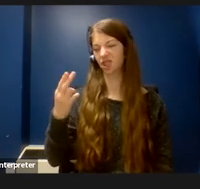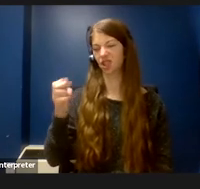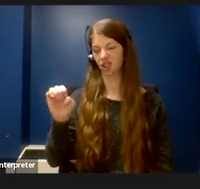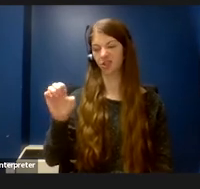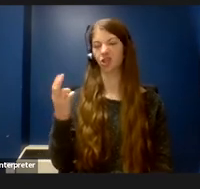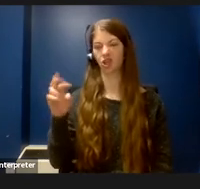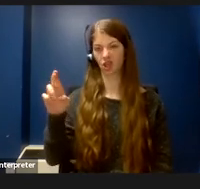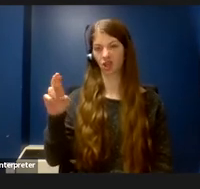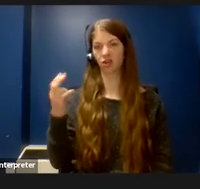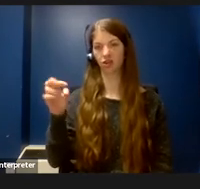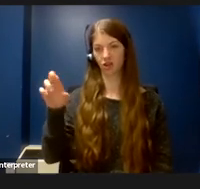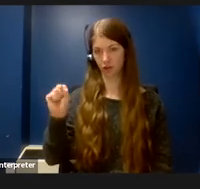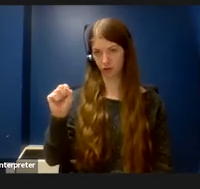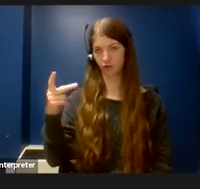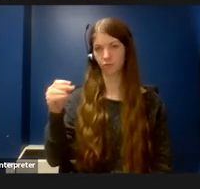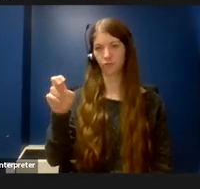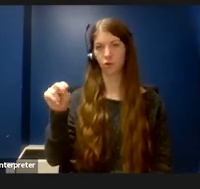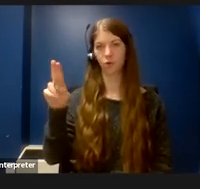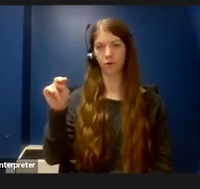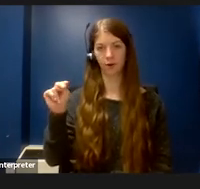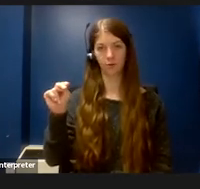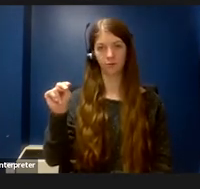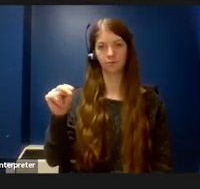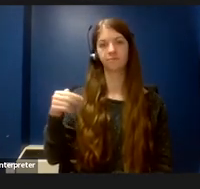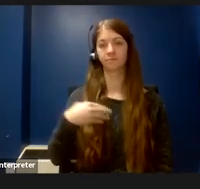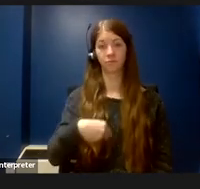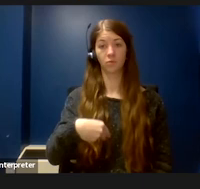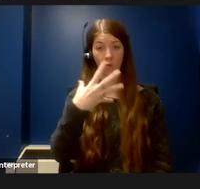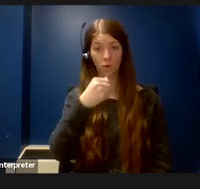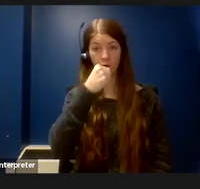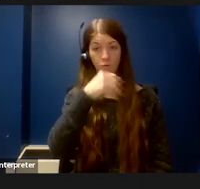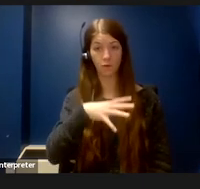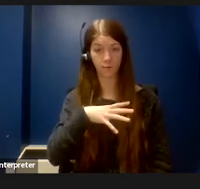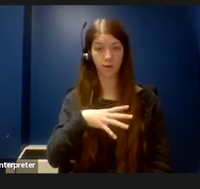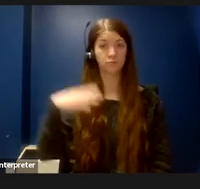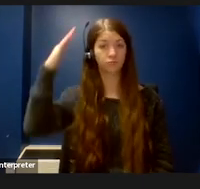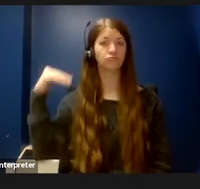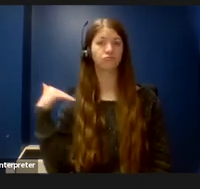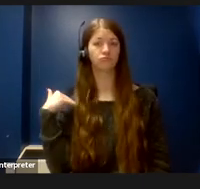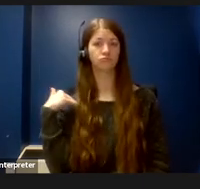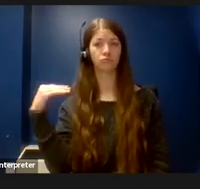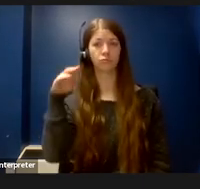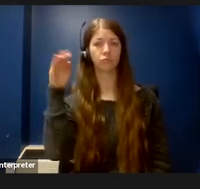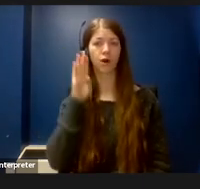with brown eyes and long brown hair wearing a blue sweater. Located behind me on one side